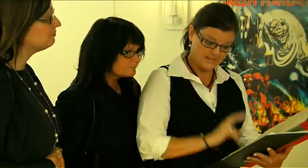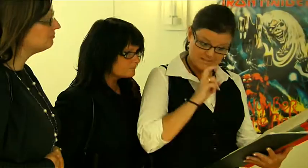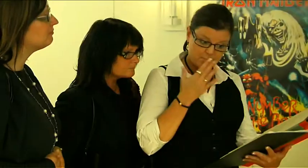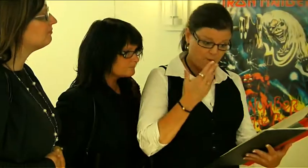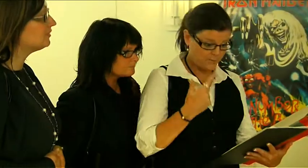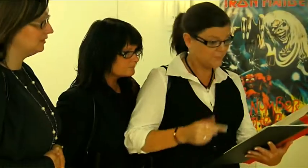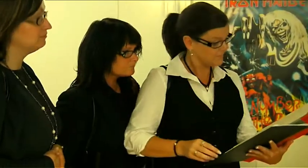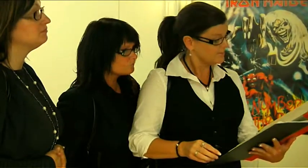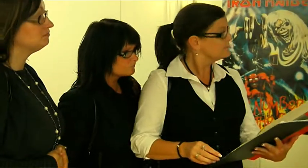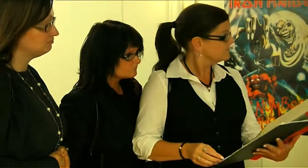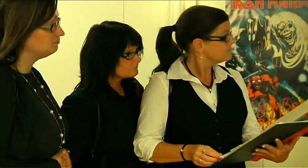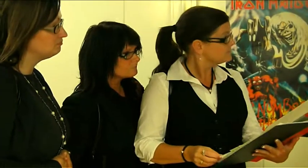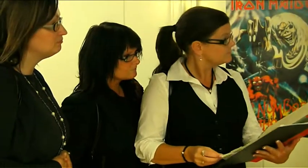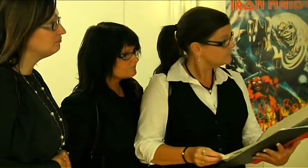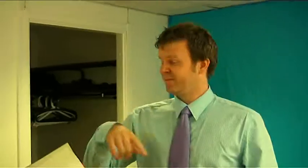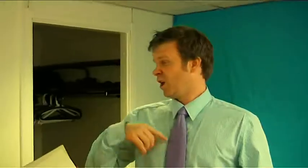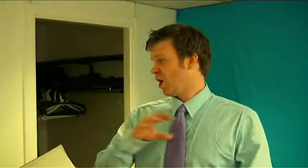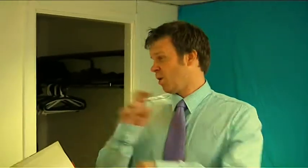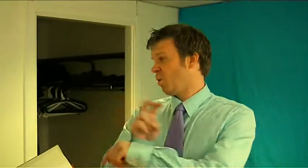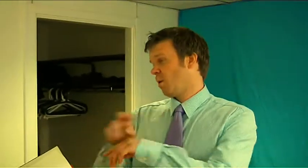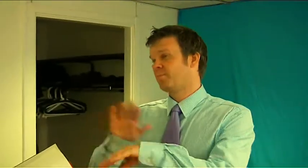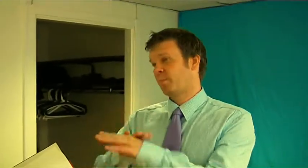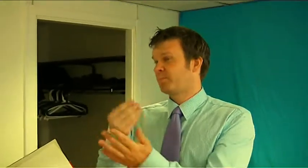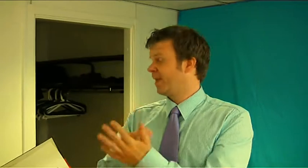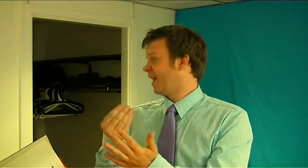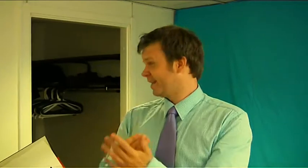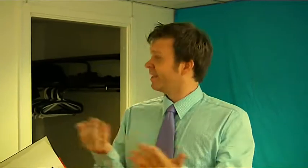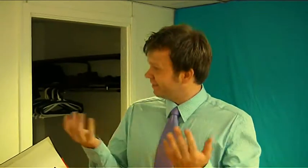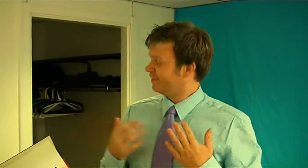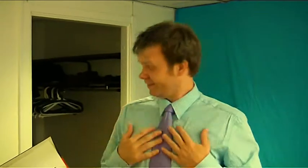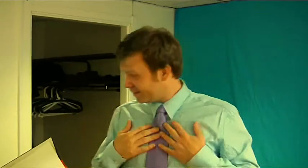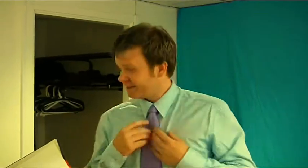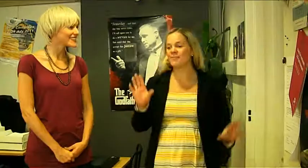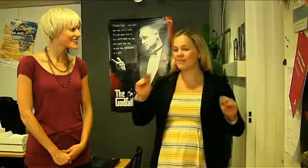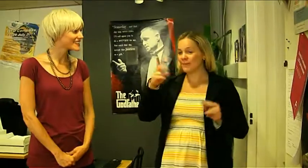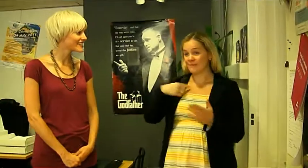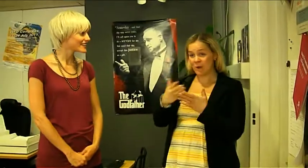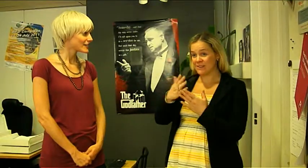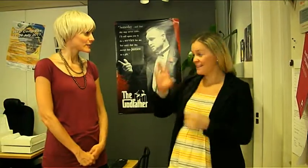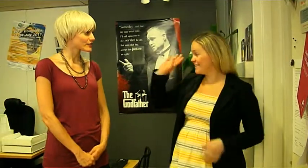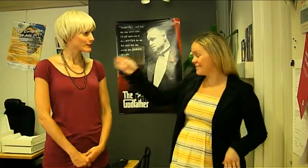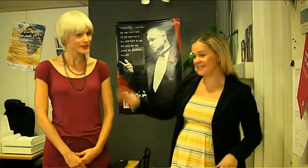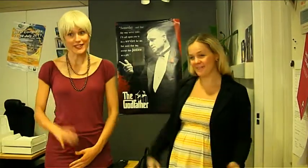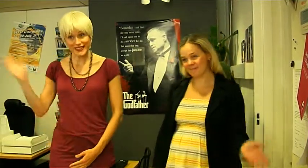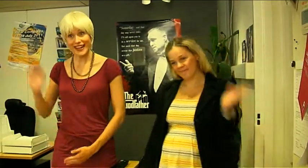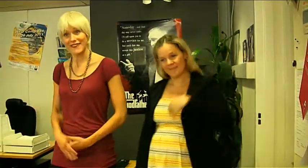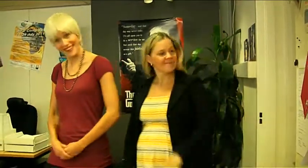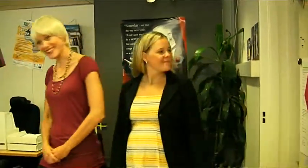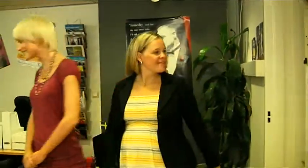It looks good! - We are in control of the money. Come, then we continue hitherwards.